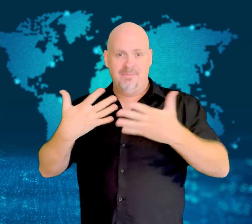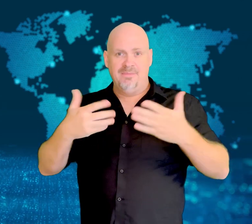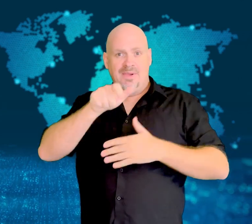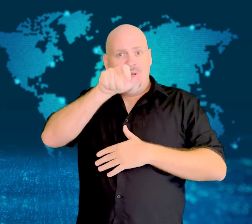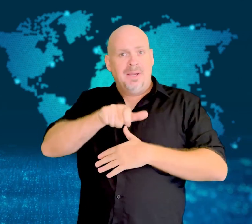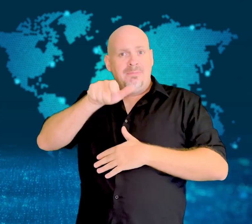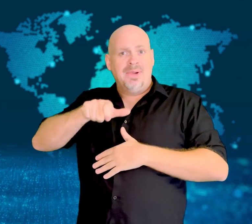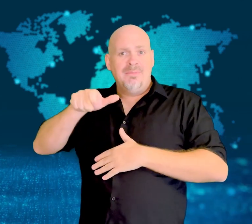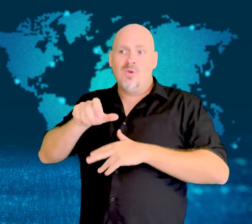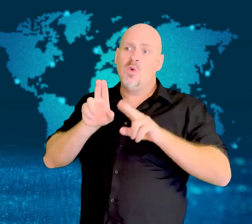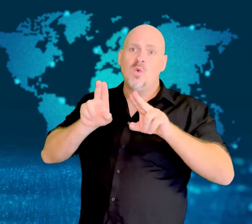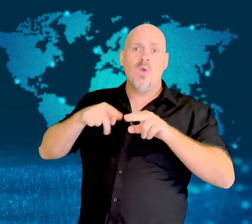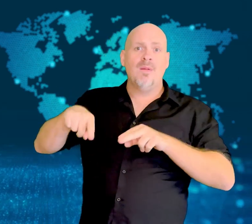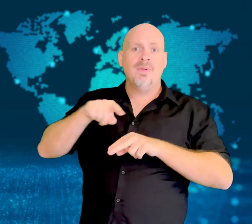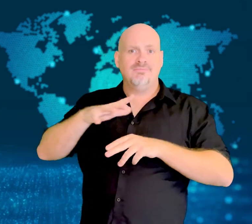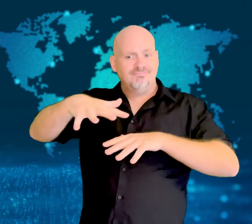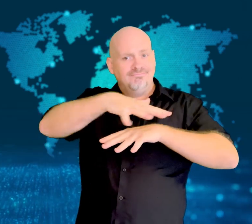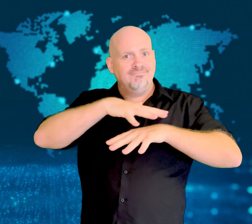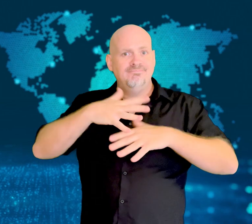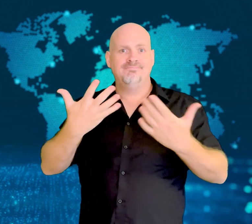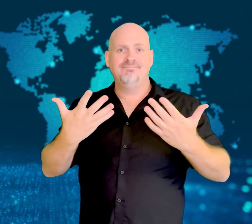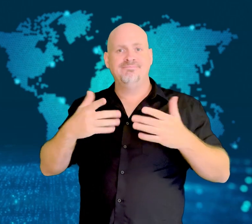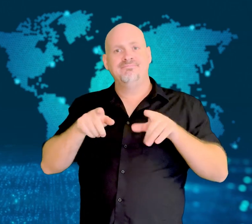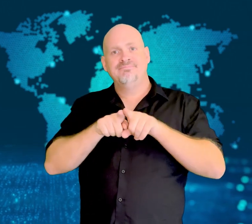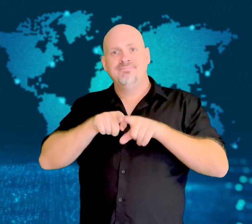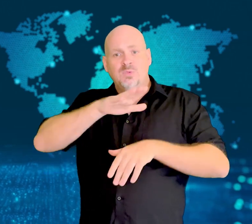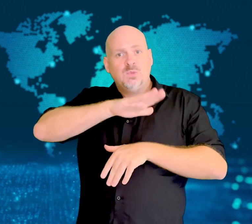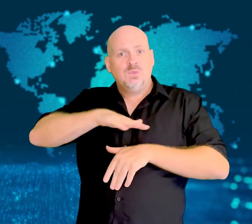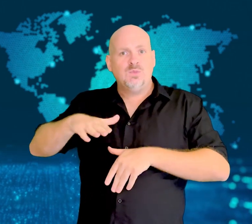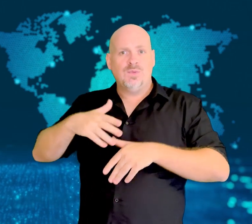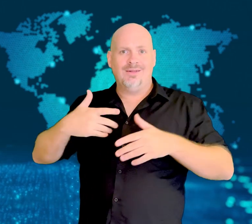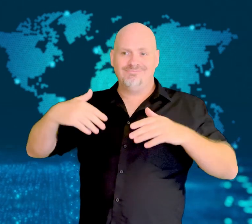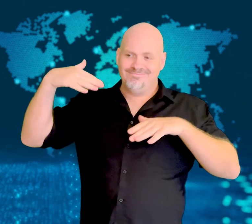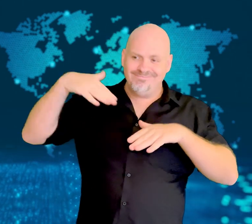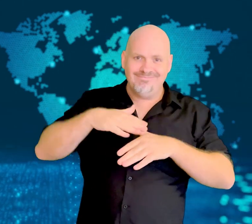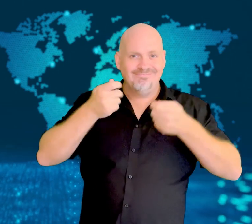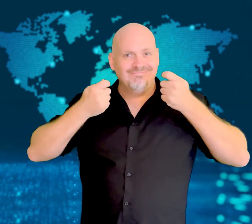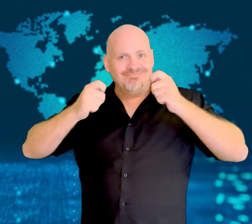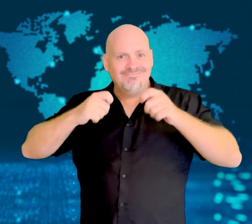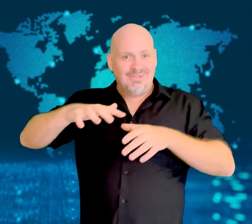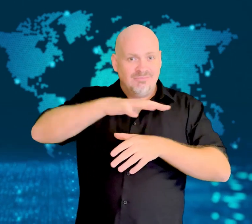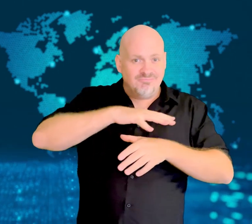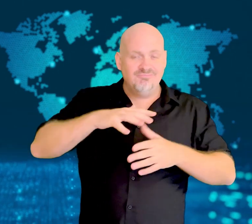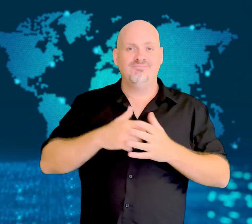civilian locations, playgrounds, the electrical grid, bridges,